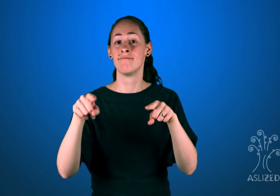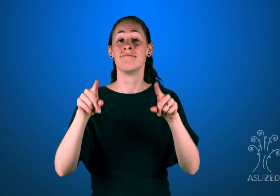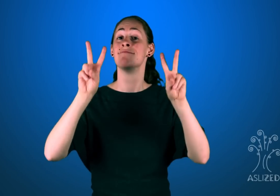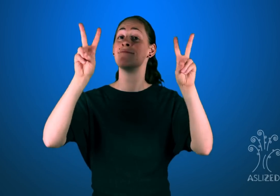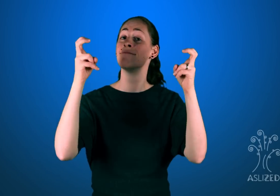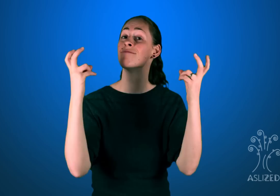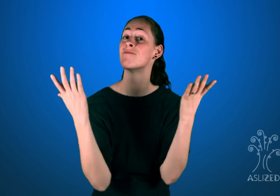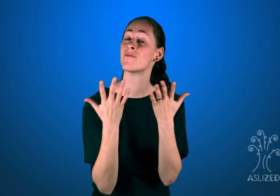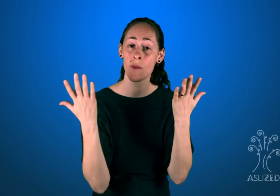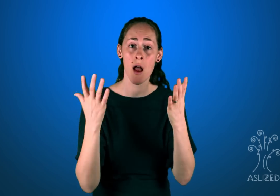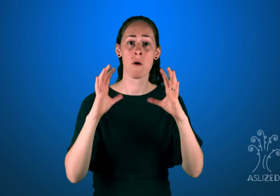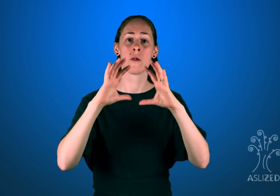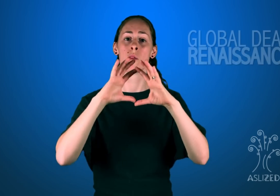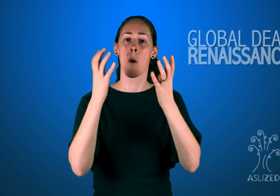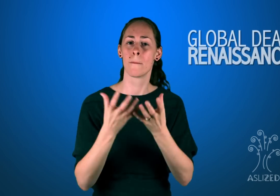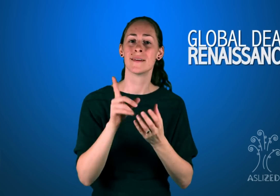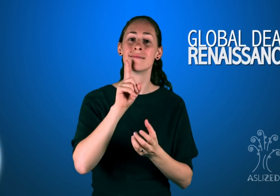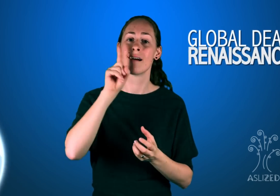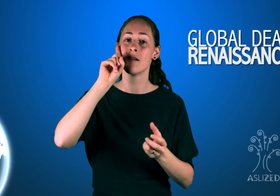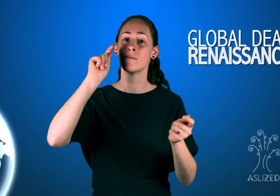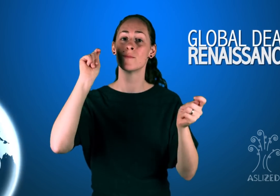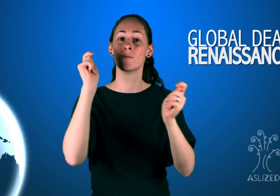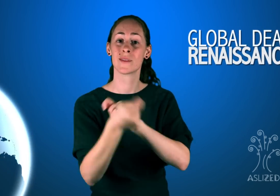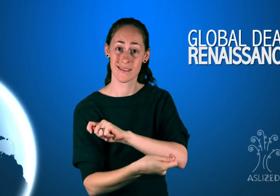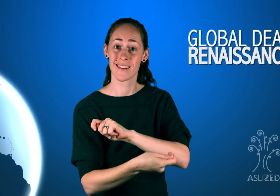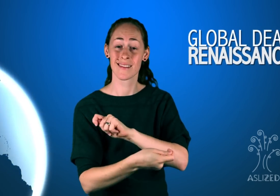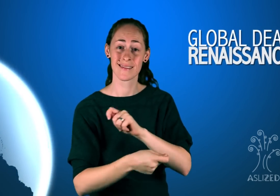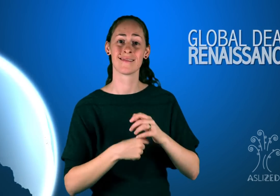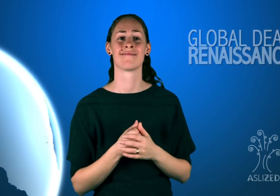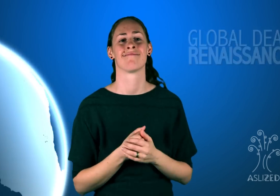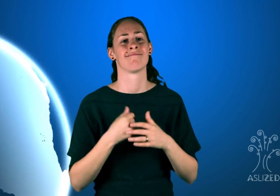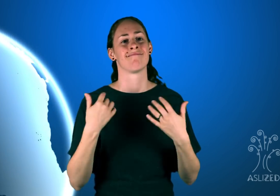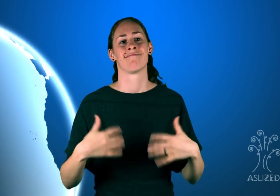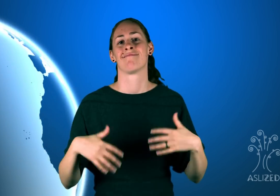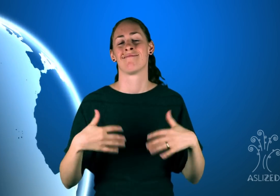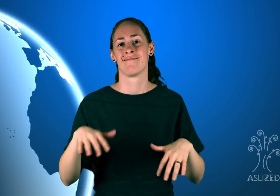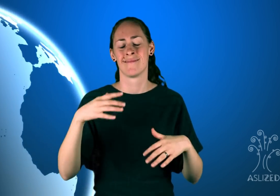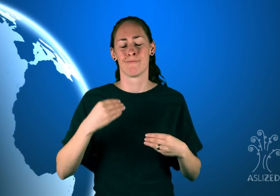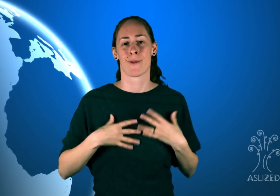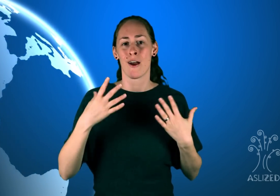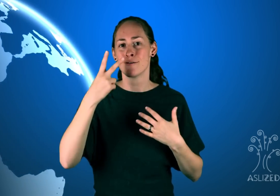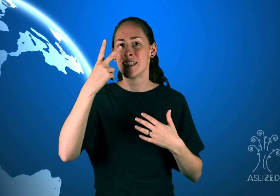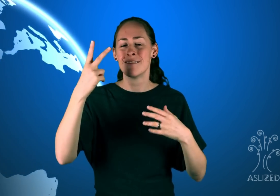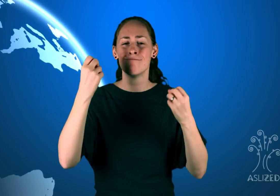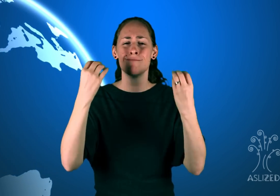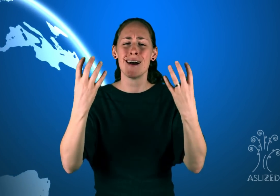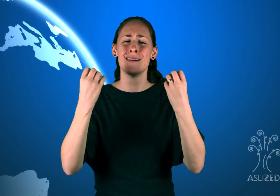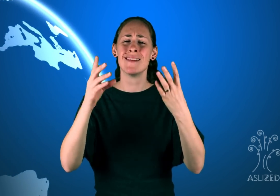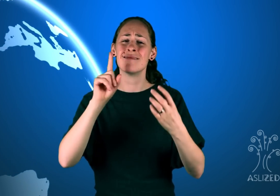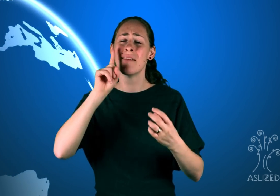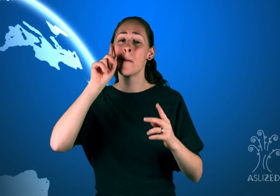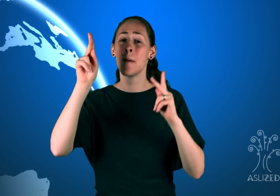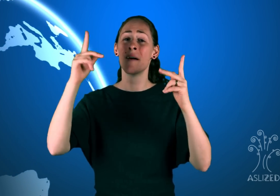Renaissance. It was really inspiring to see Deaf people fly from all over to celebrate and share their